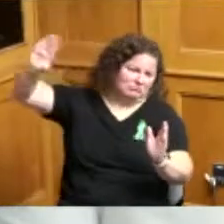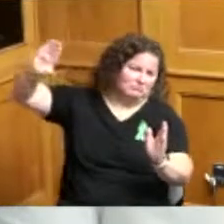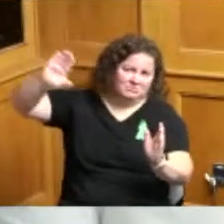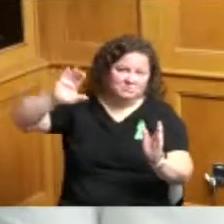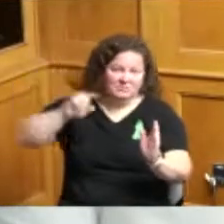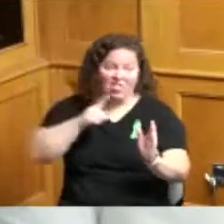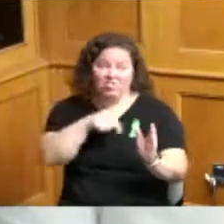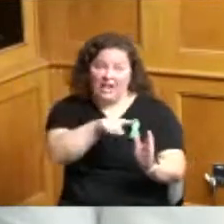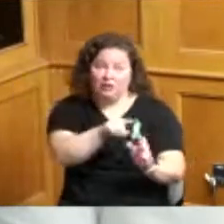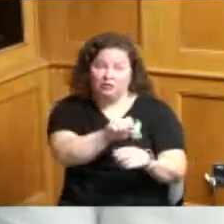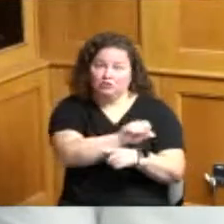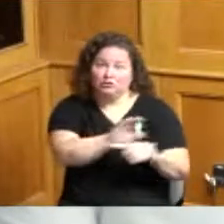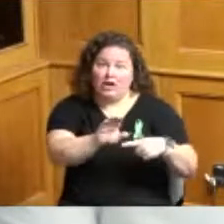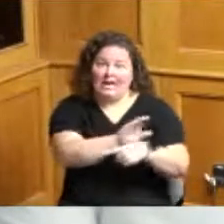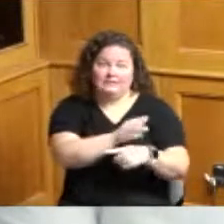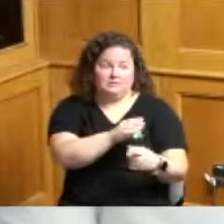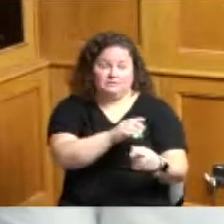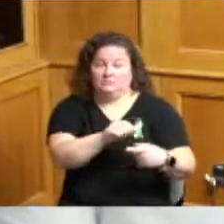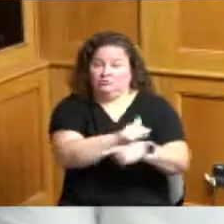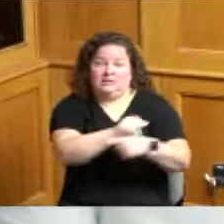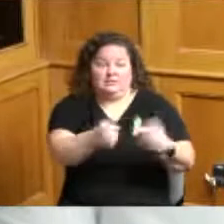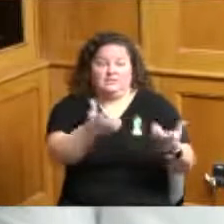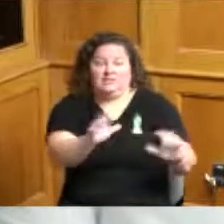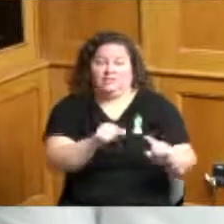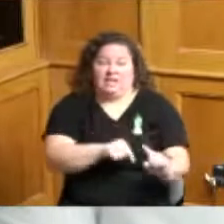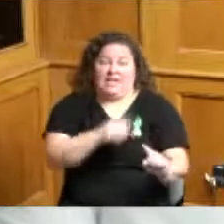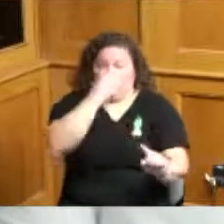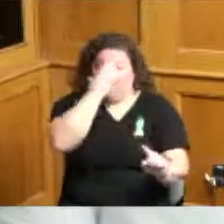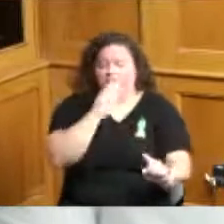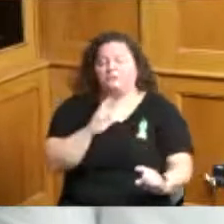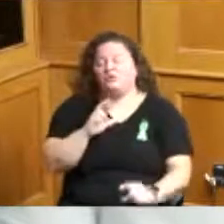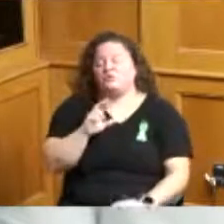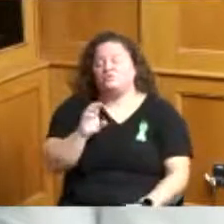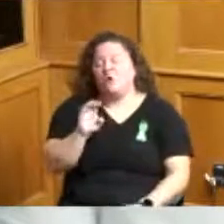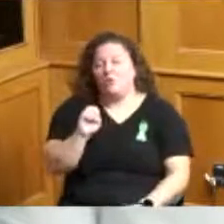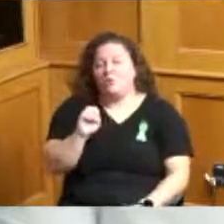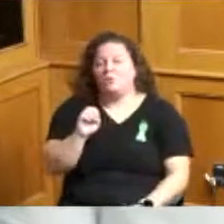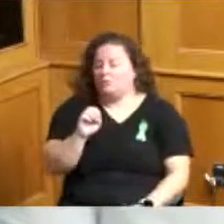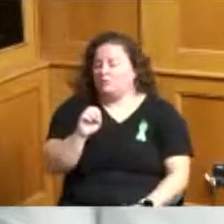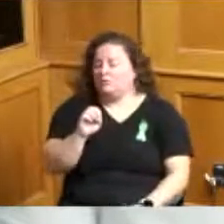medical field so I hate to see those things Roe versus Wade then we got the voting rights act